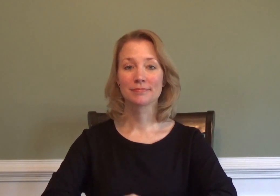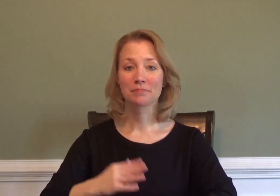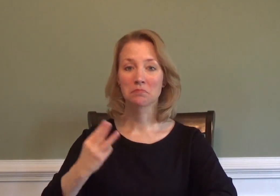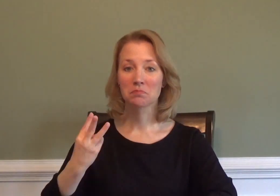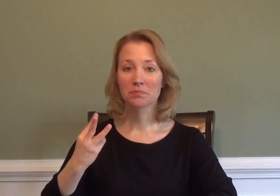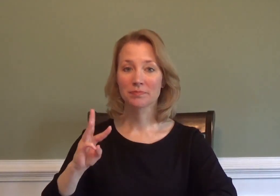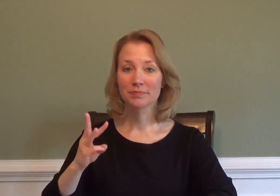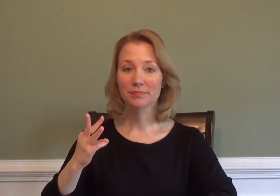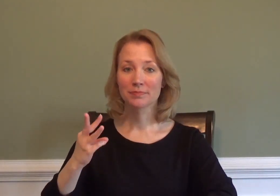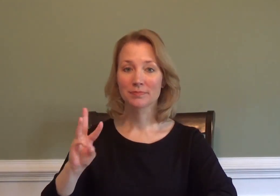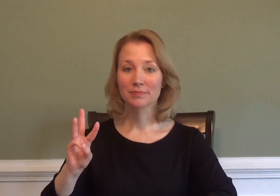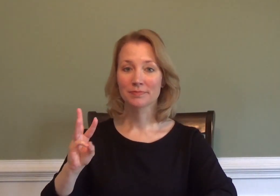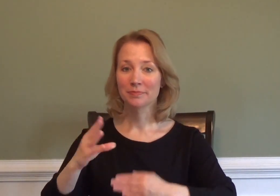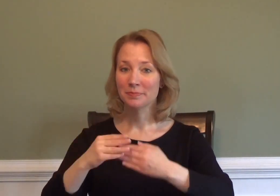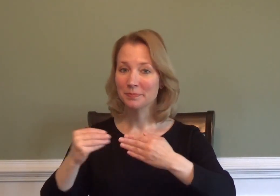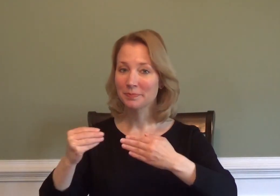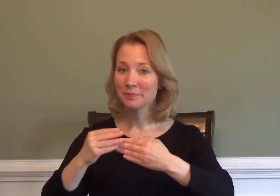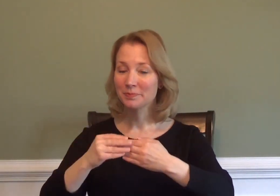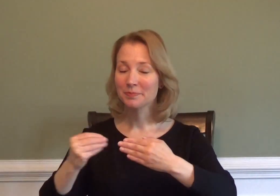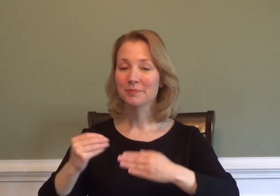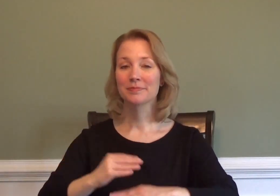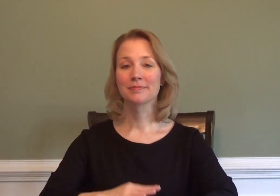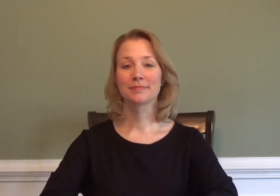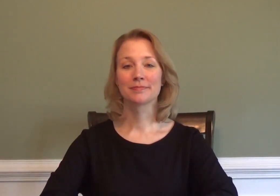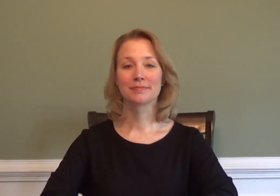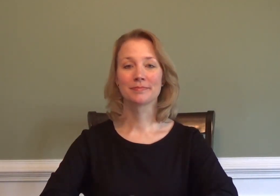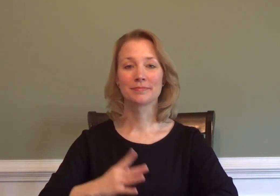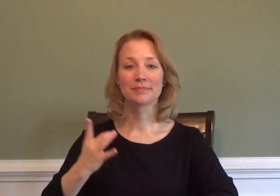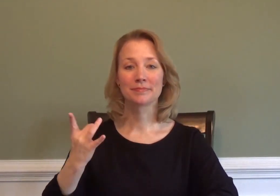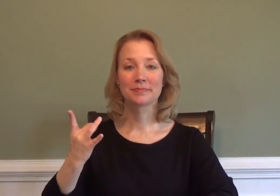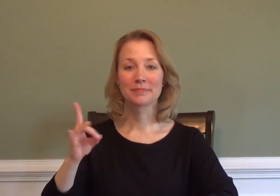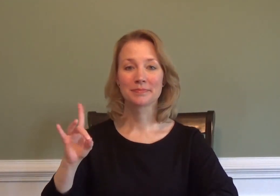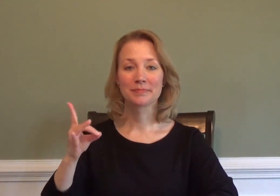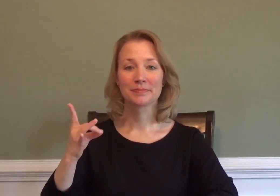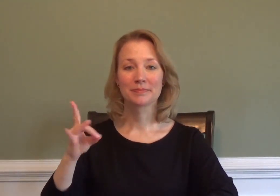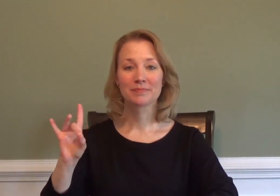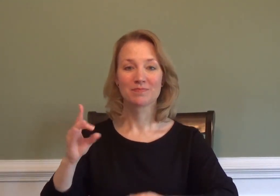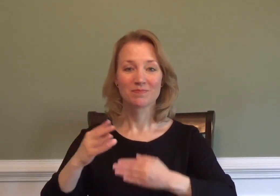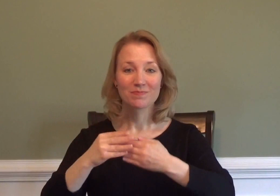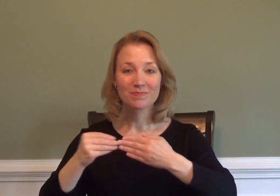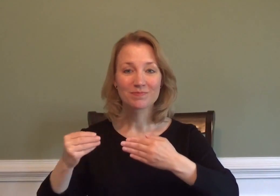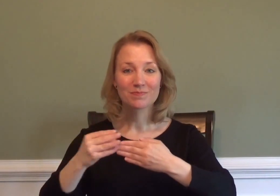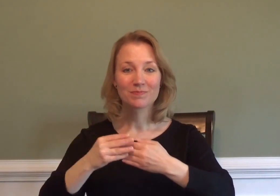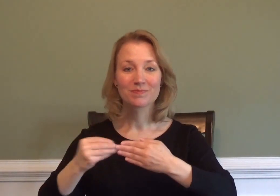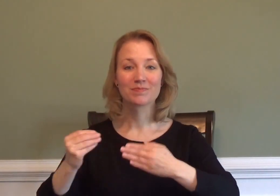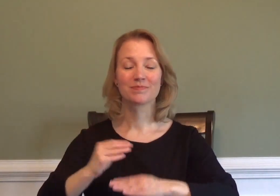16 DOLLARS 18 DOLLARS